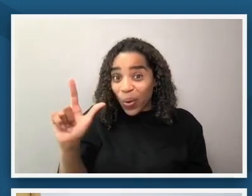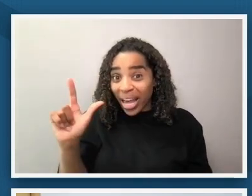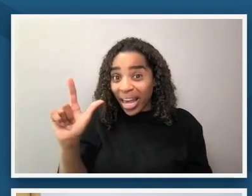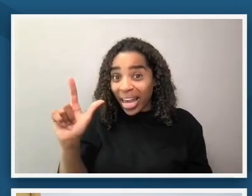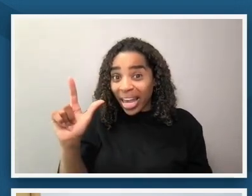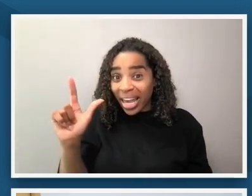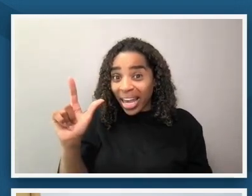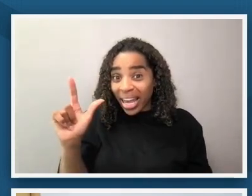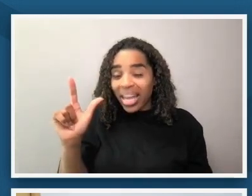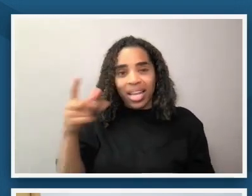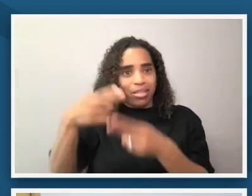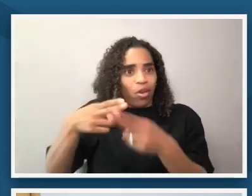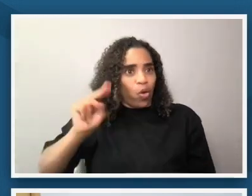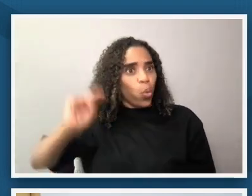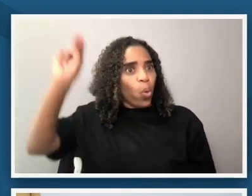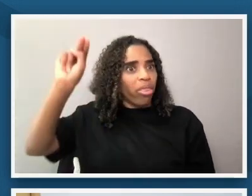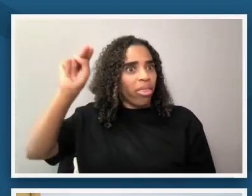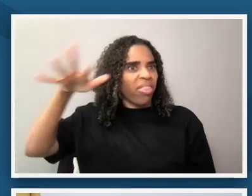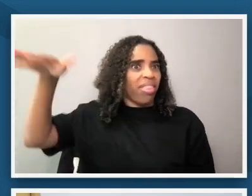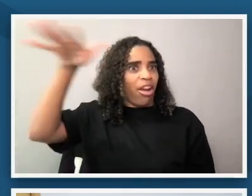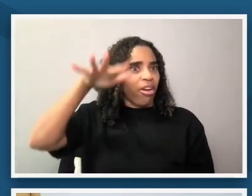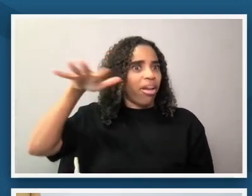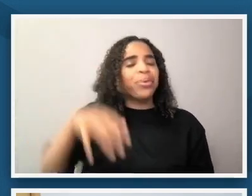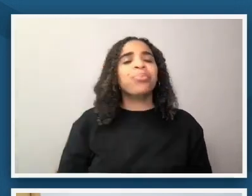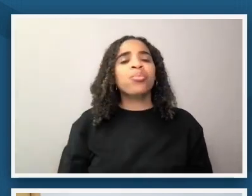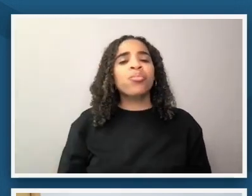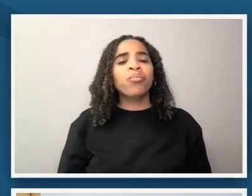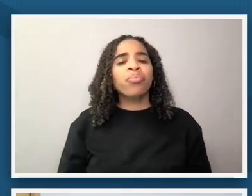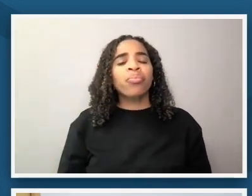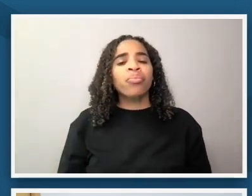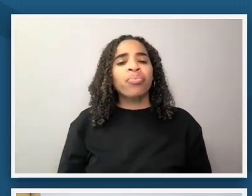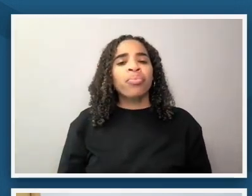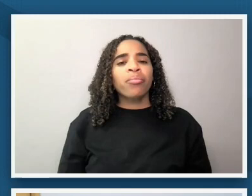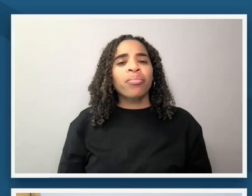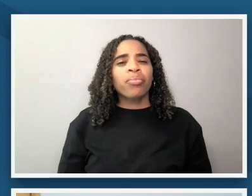the north and then to think about this